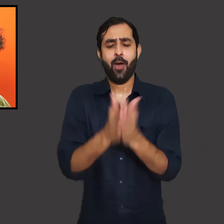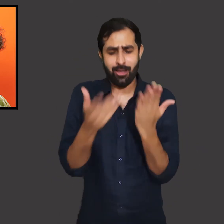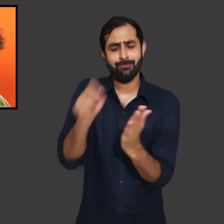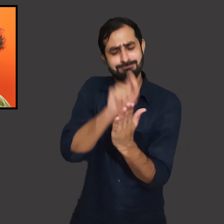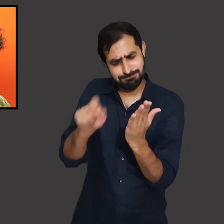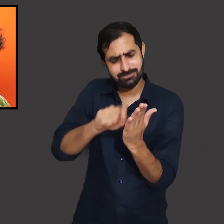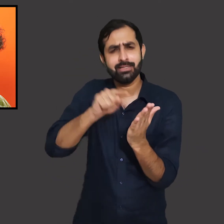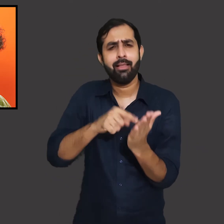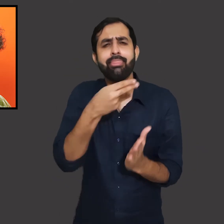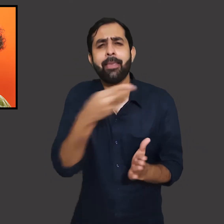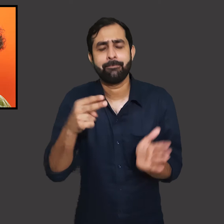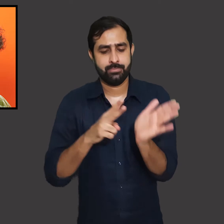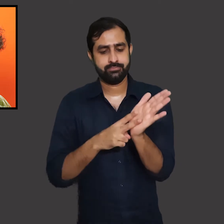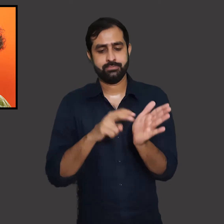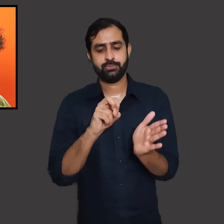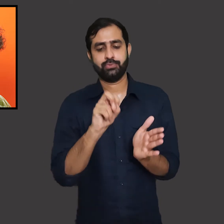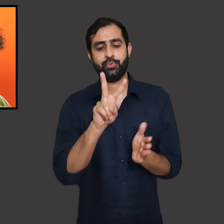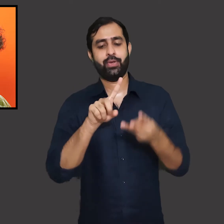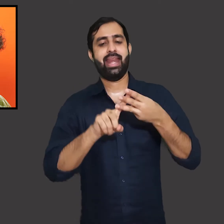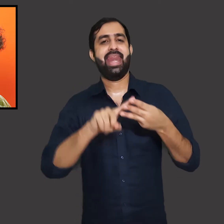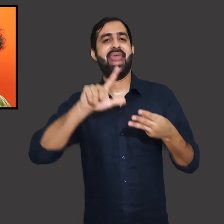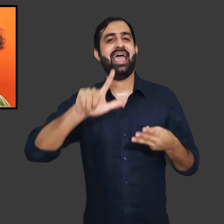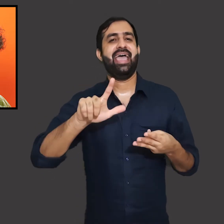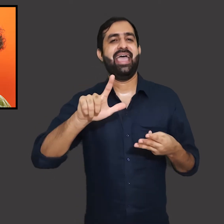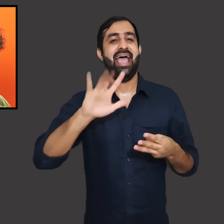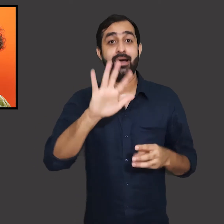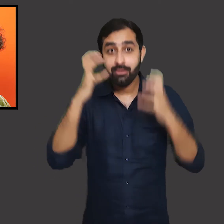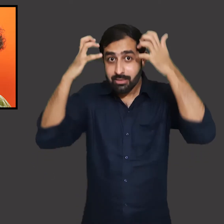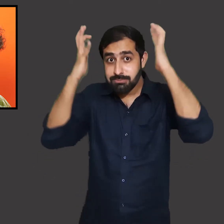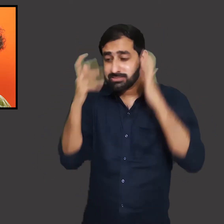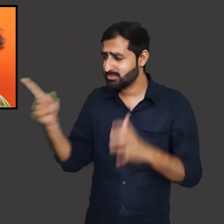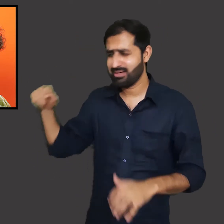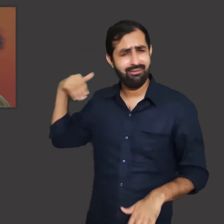Arundhati Roy had written her first and only novel.